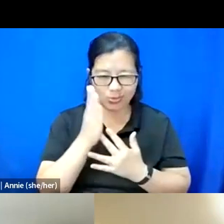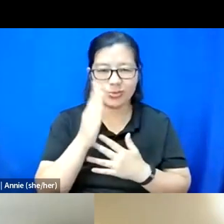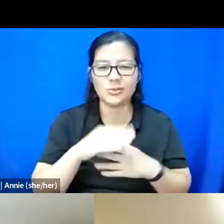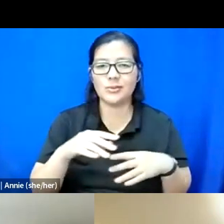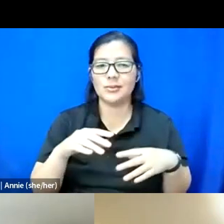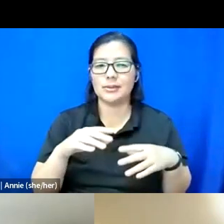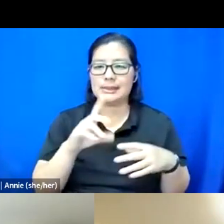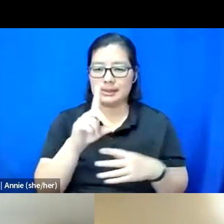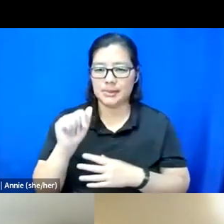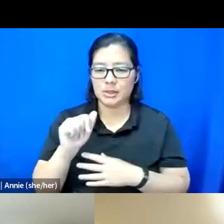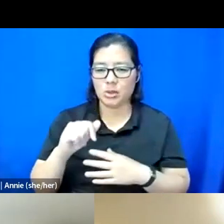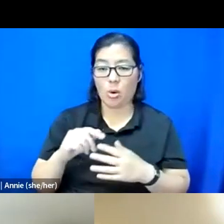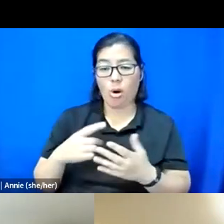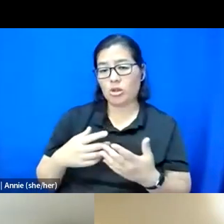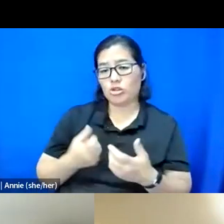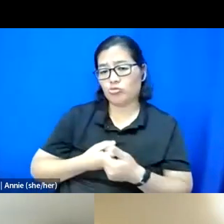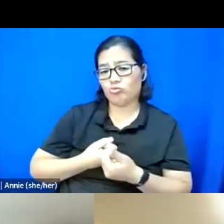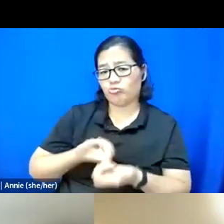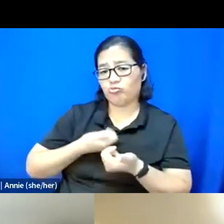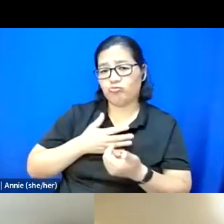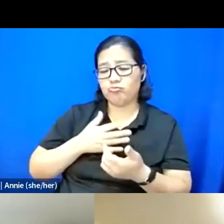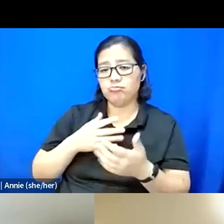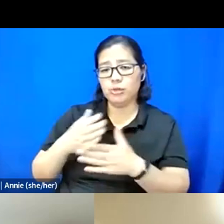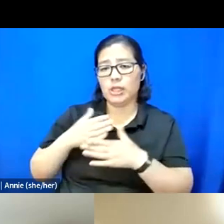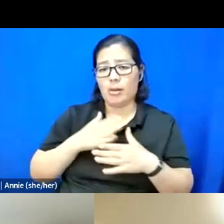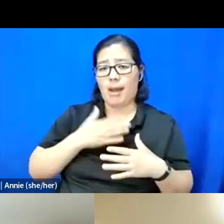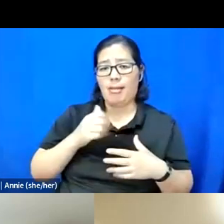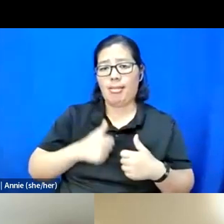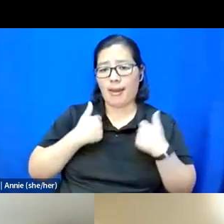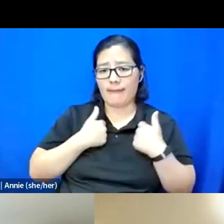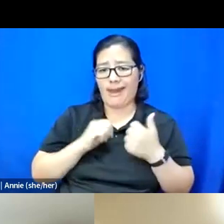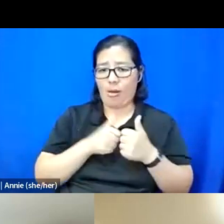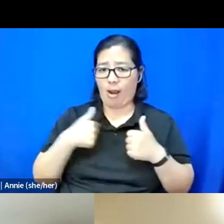about my life navigating disability. So that will be happening.